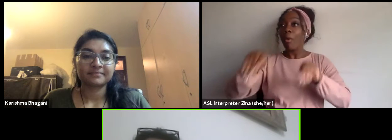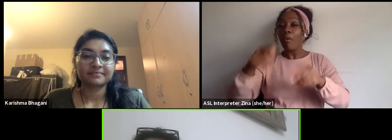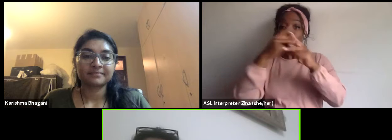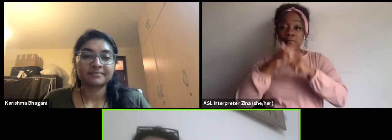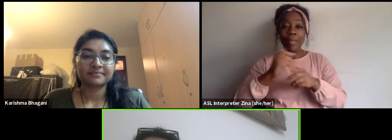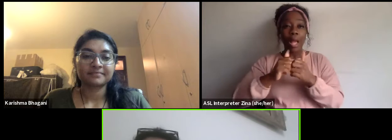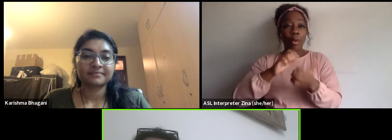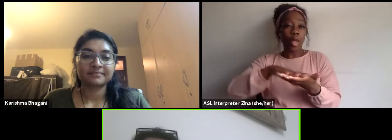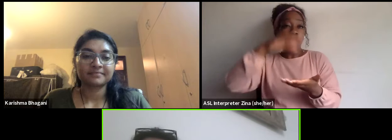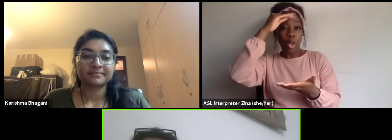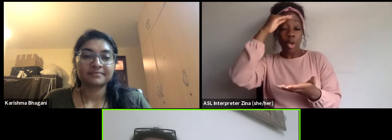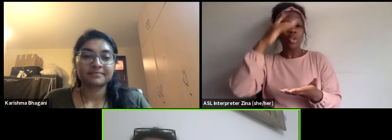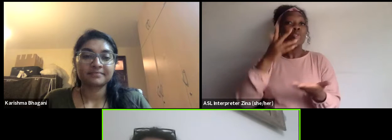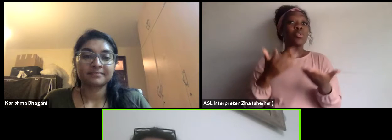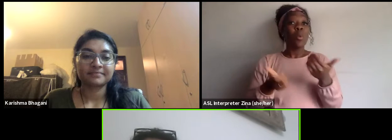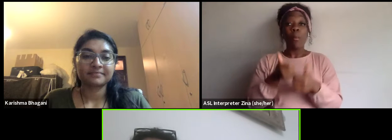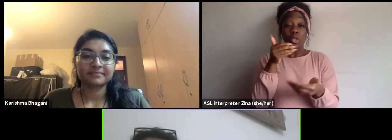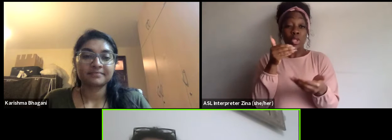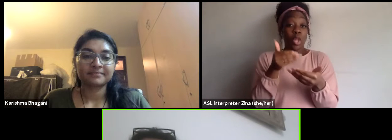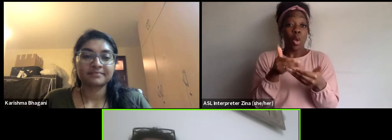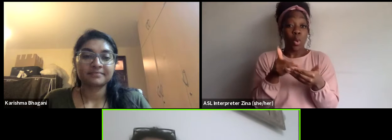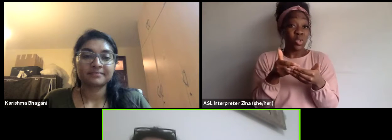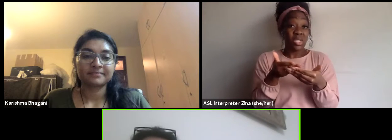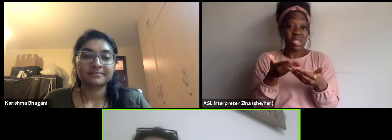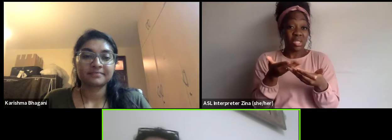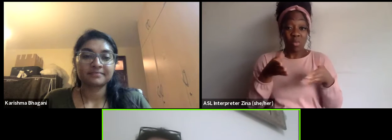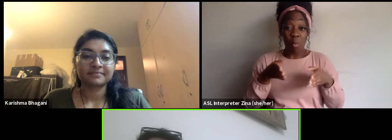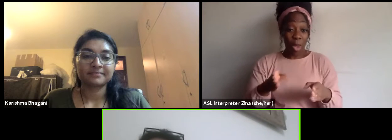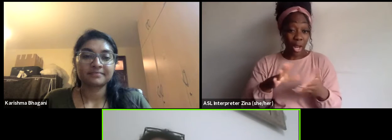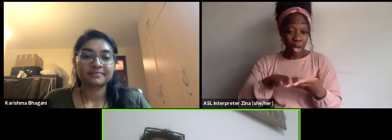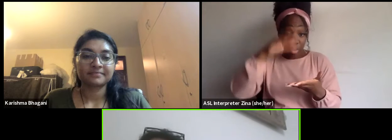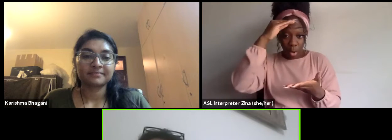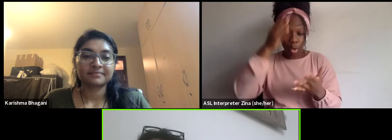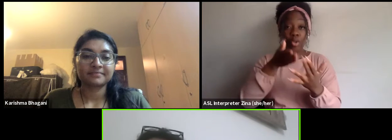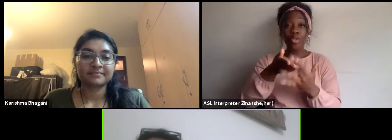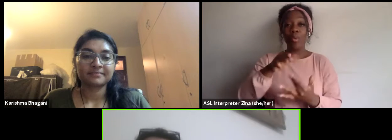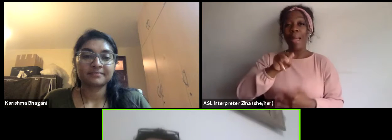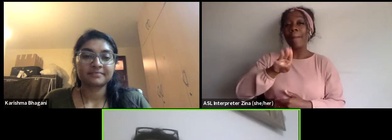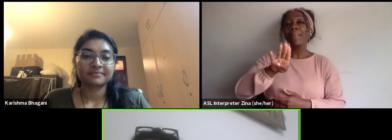I did an MBA and I was lucky enough to right after that find a job at European Commission.